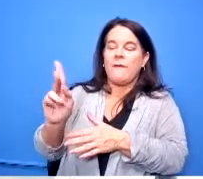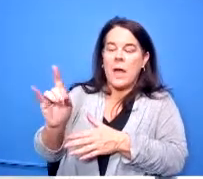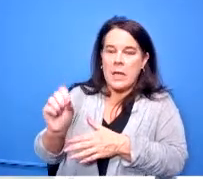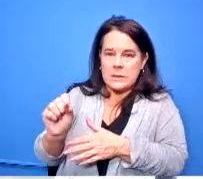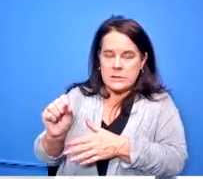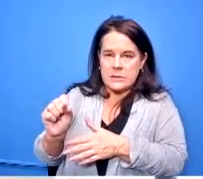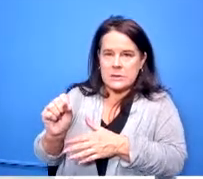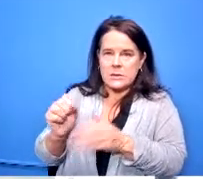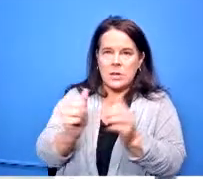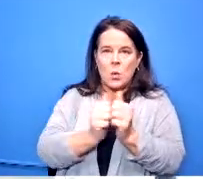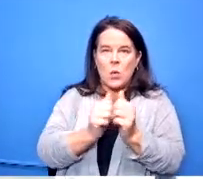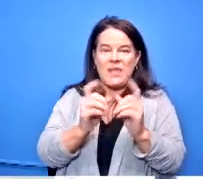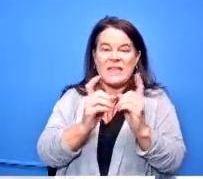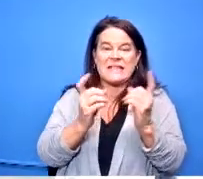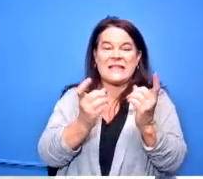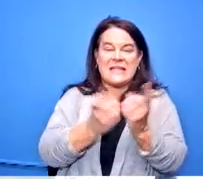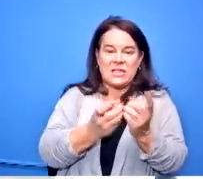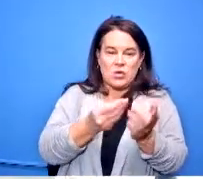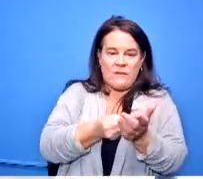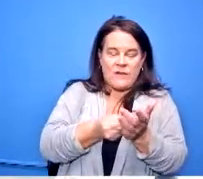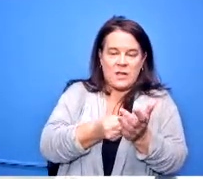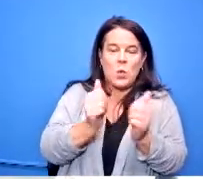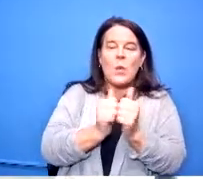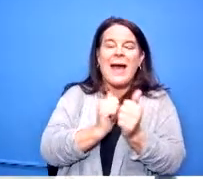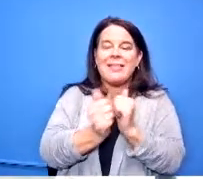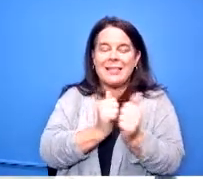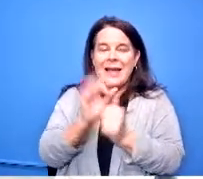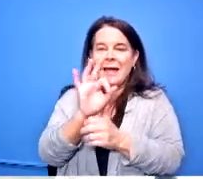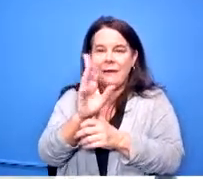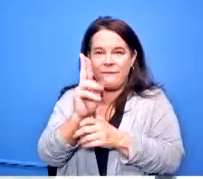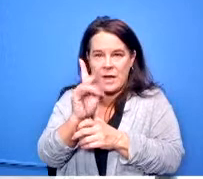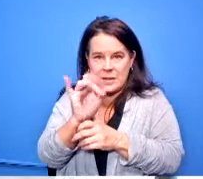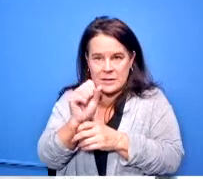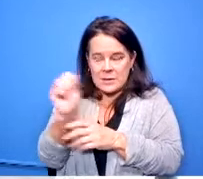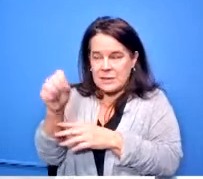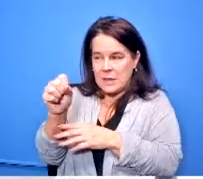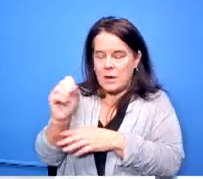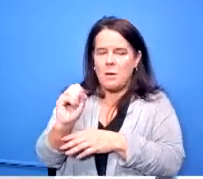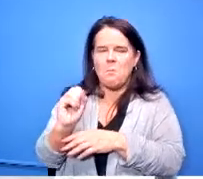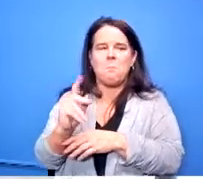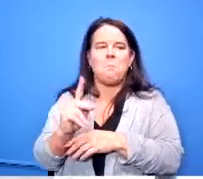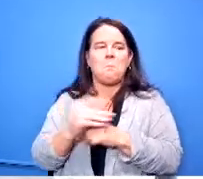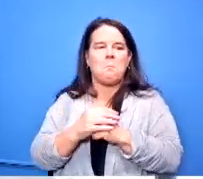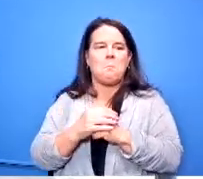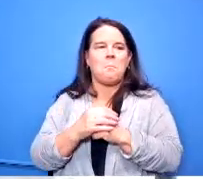the district fund with her athletic funds yes for employment okay i think it looks like crap